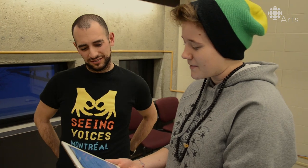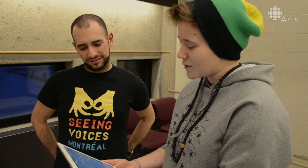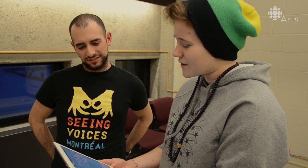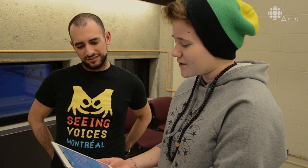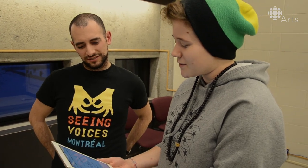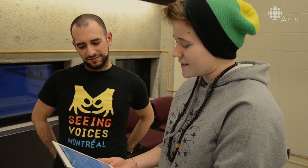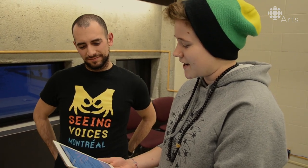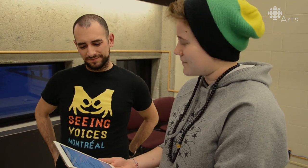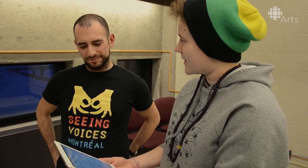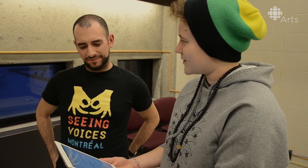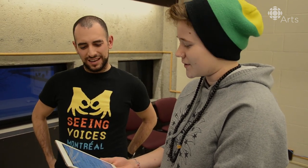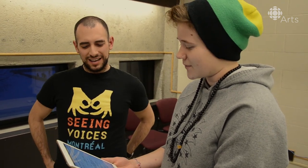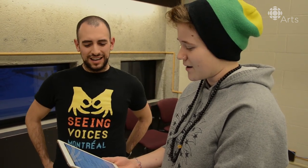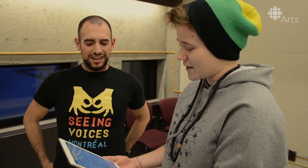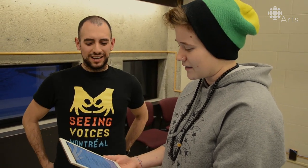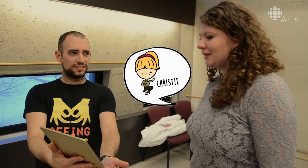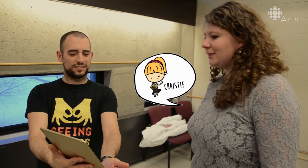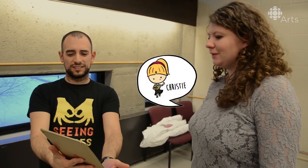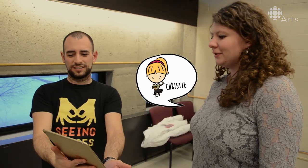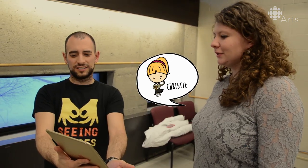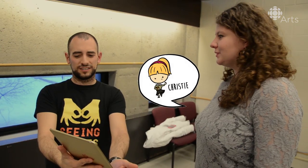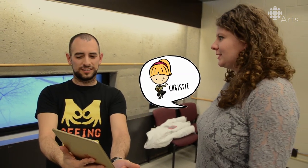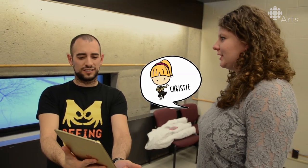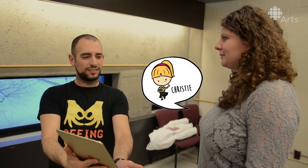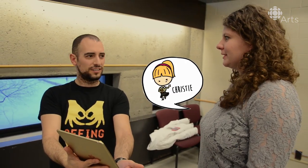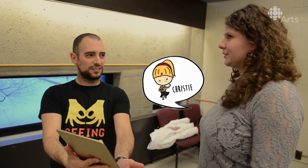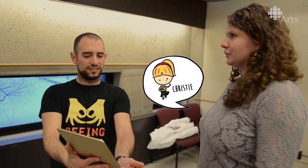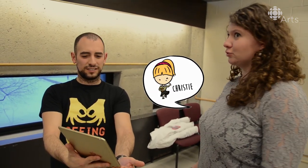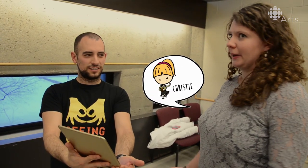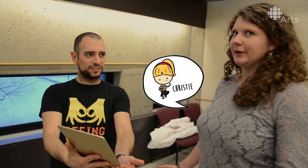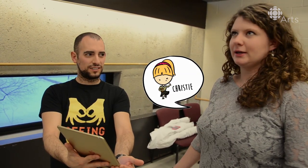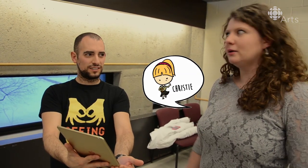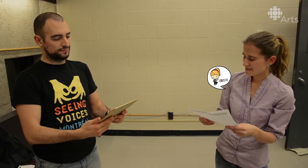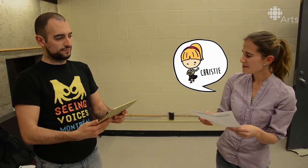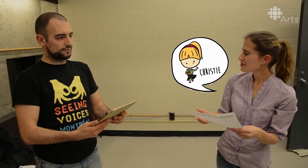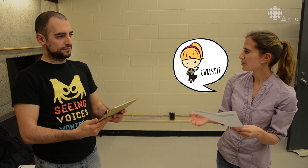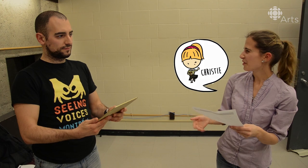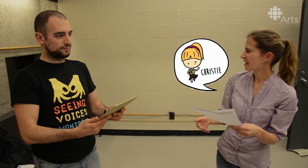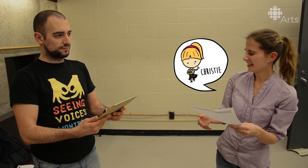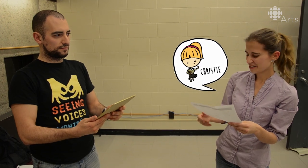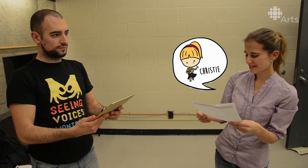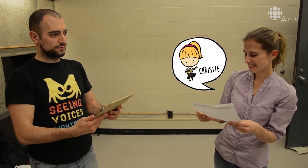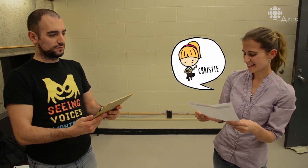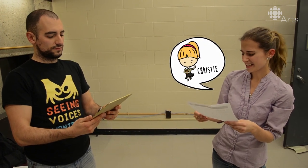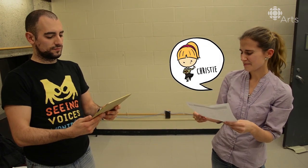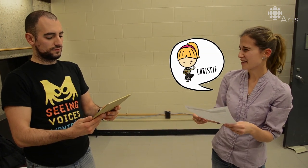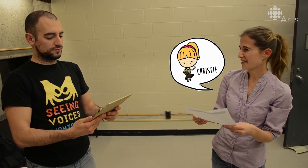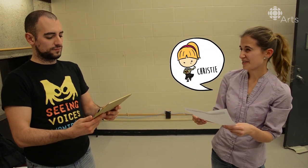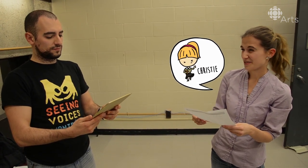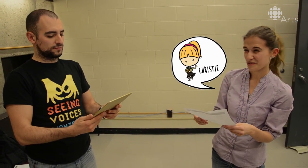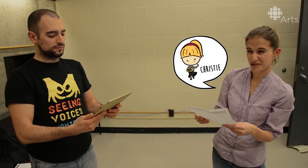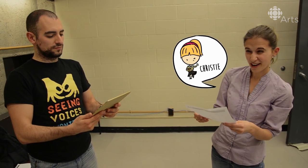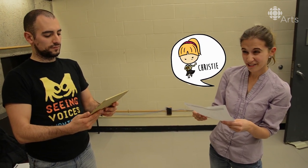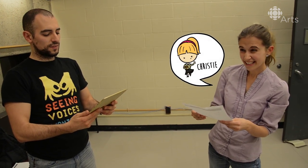Maybe you were hallucinating because you were drowning?